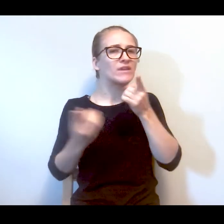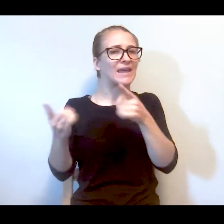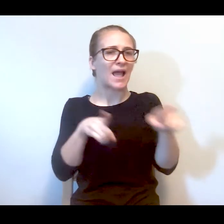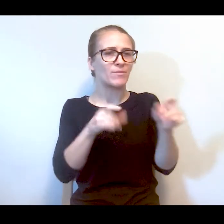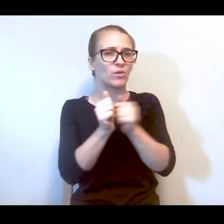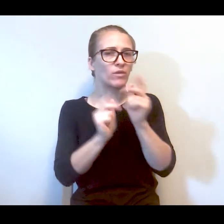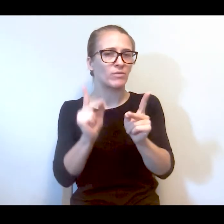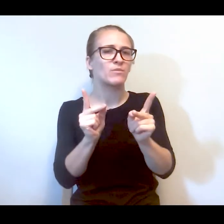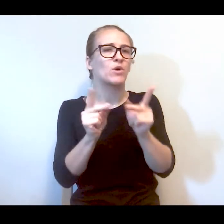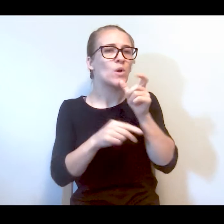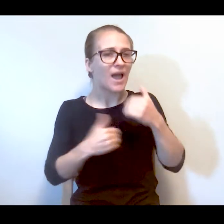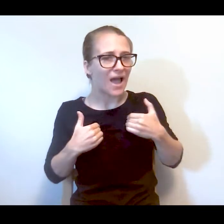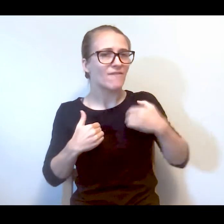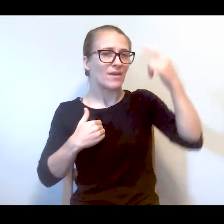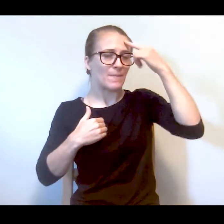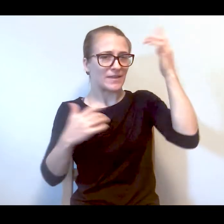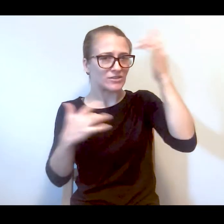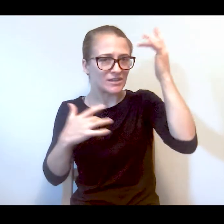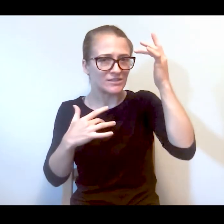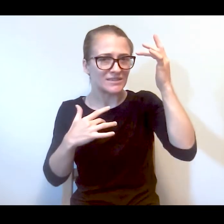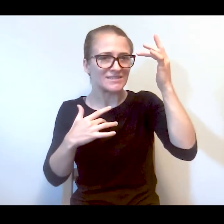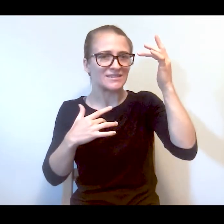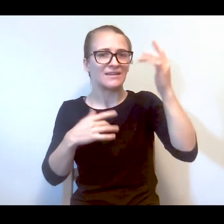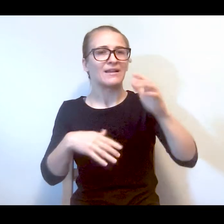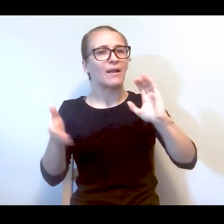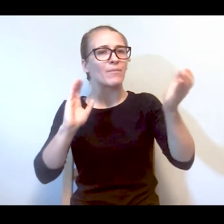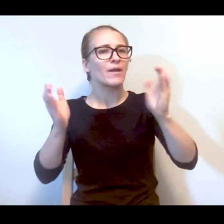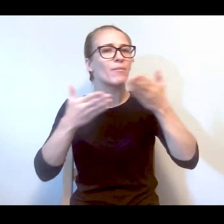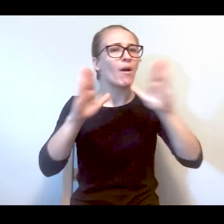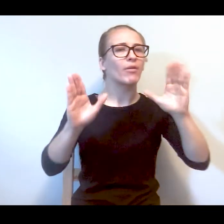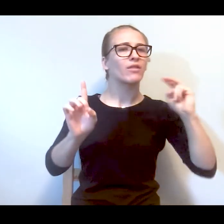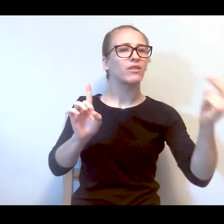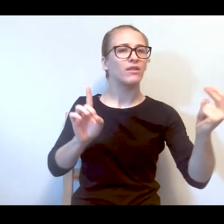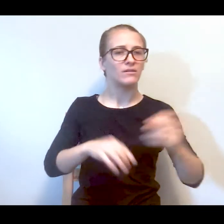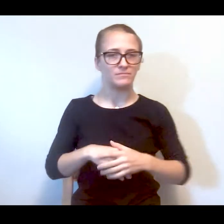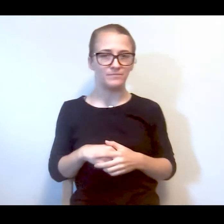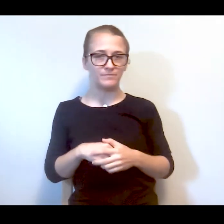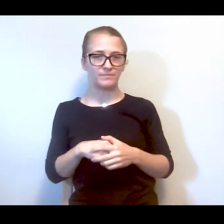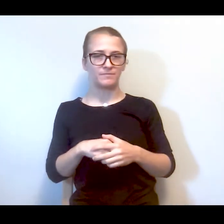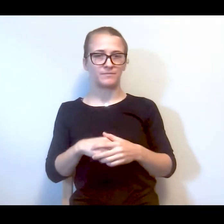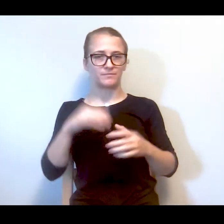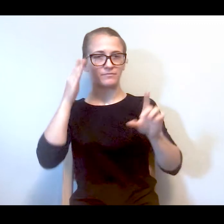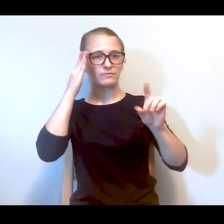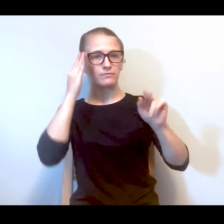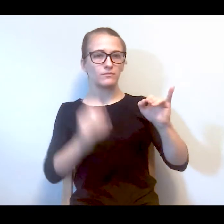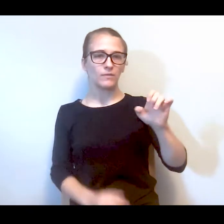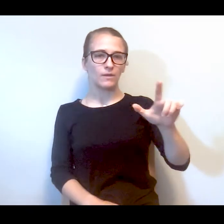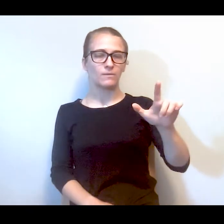occurring among people with mental illness versus public perception. I think with any conversation about